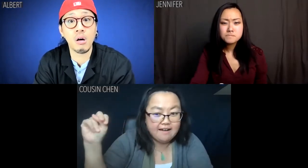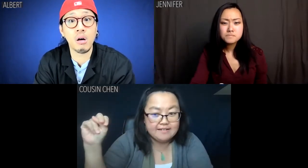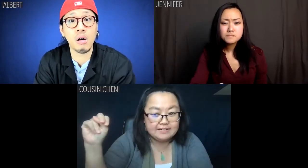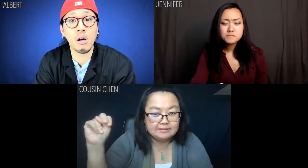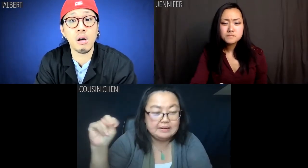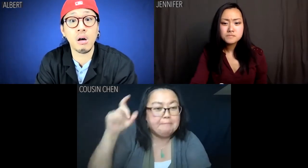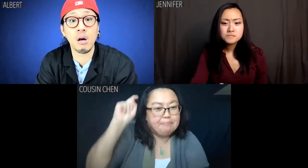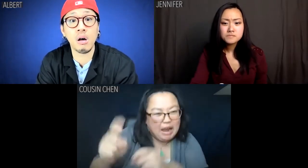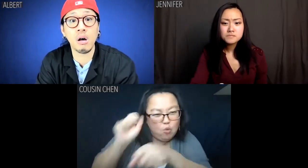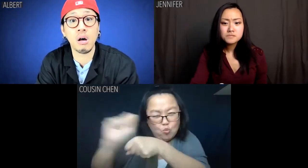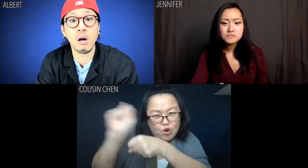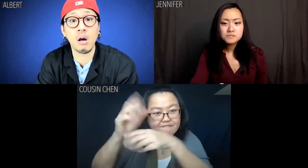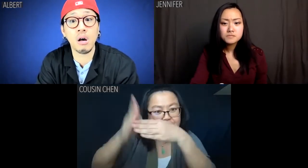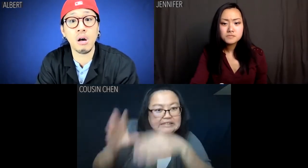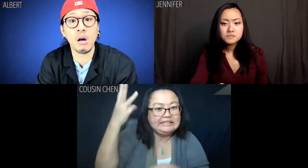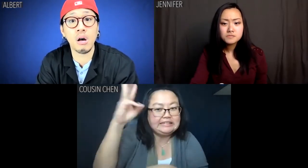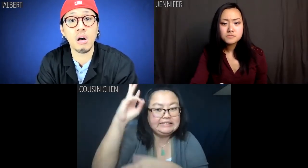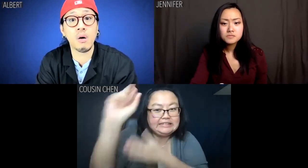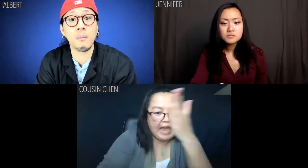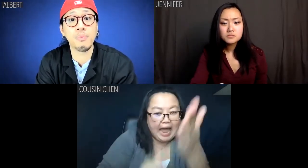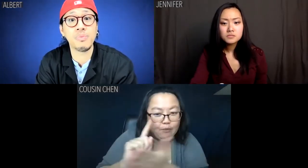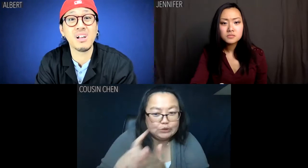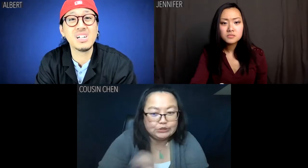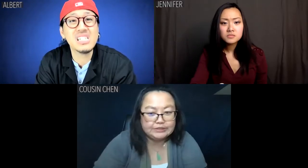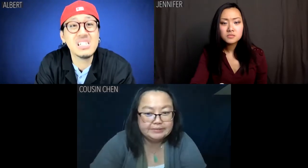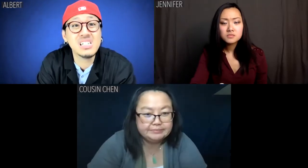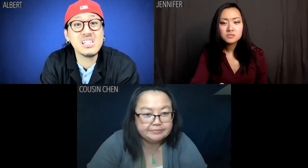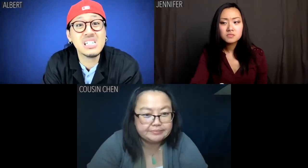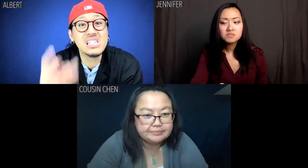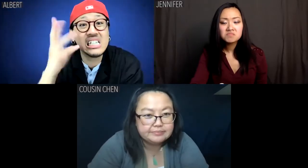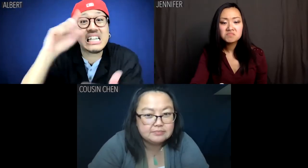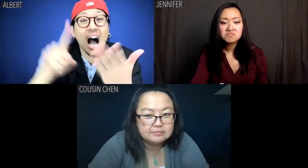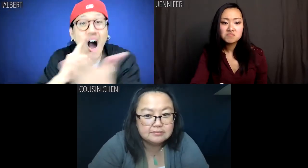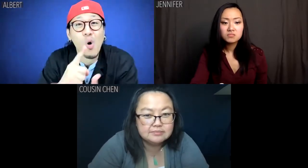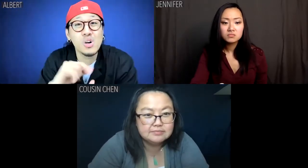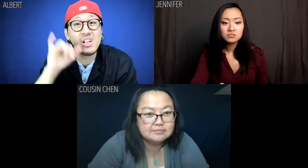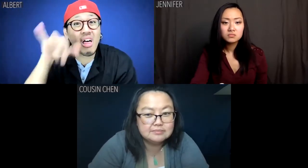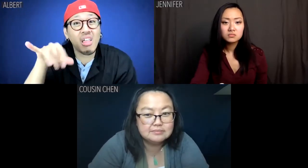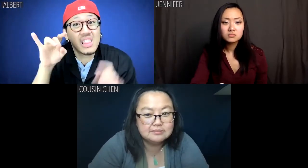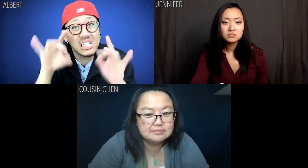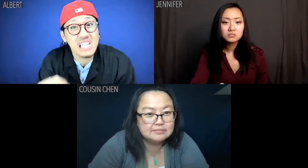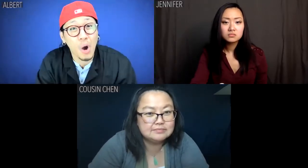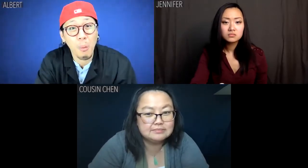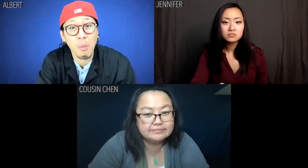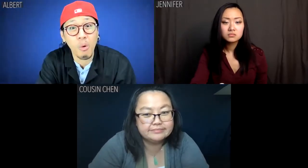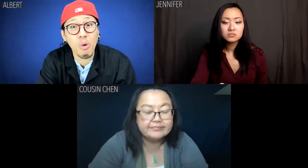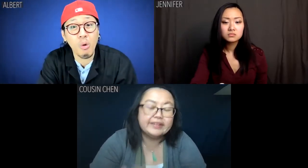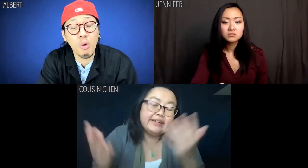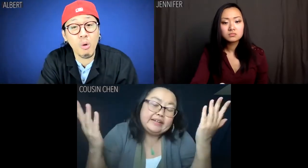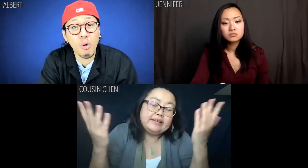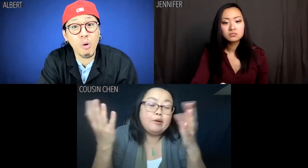and had to wait till the end of my sixteen-hour shift. Albert: Sixteen hours? That's terrible.